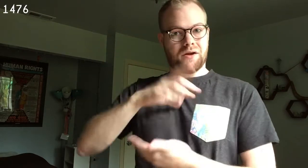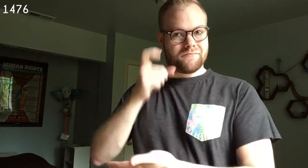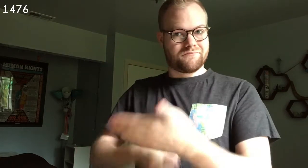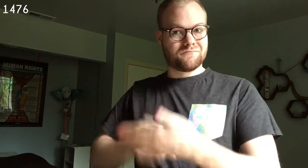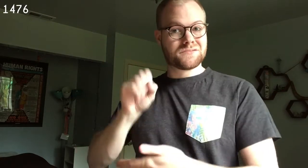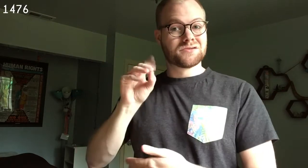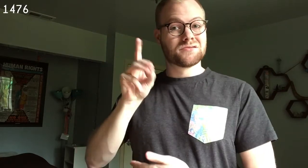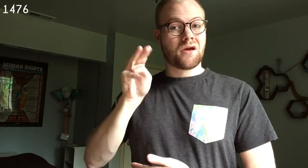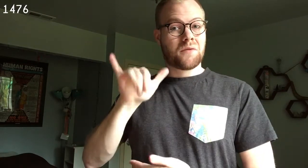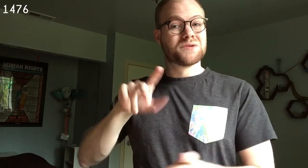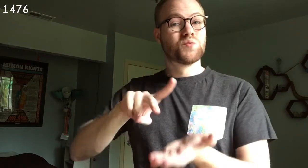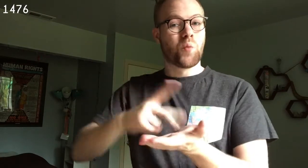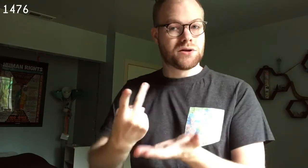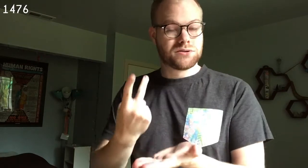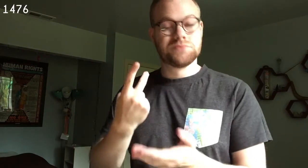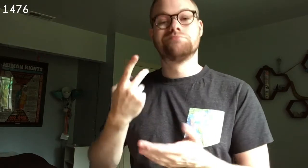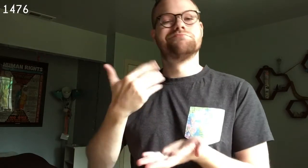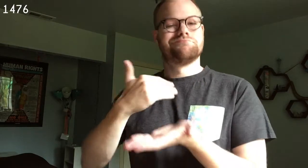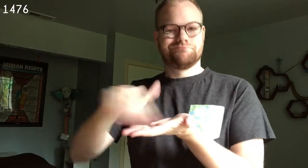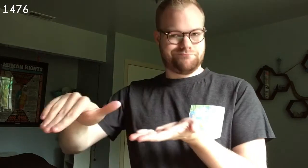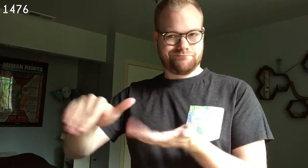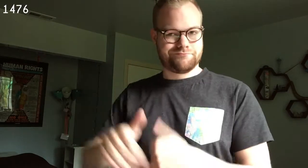charged with sodomy twice, and acquitted.